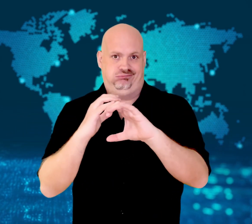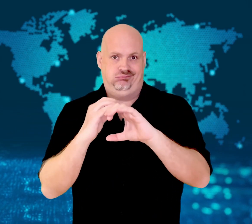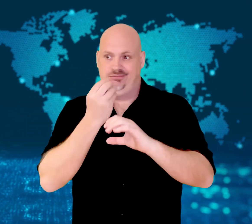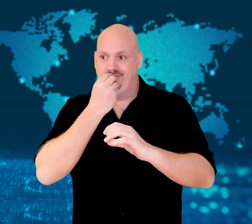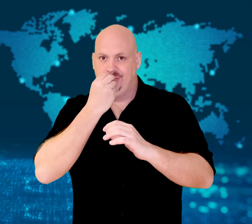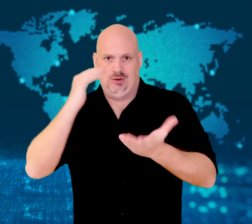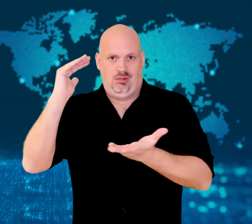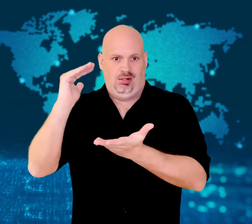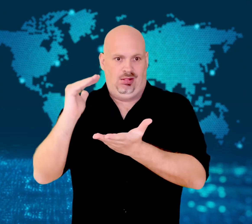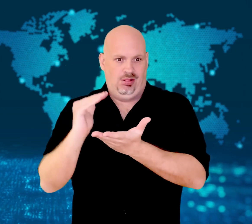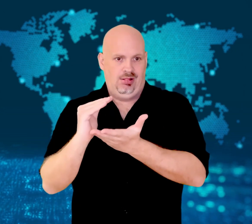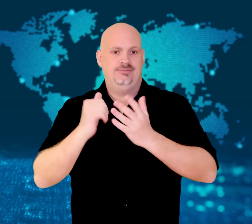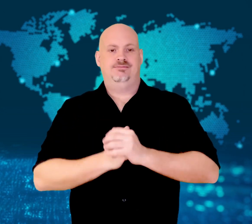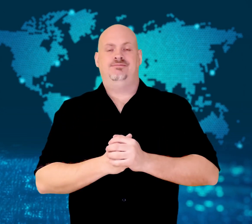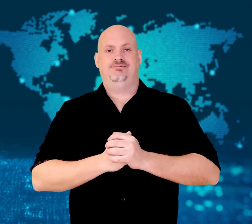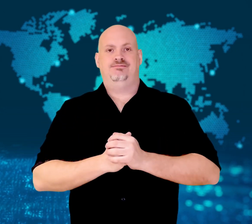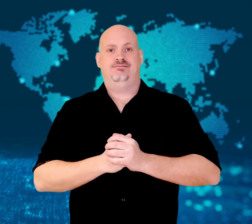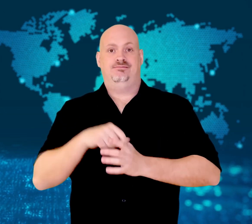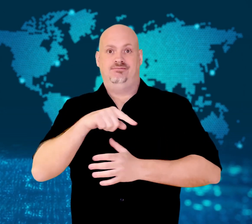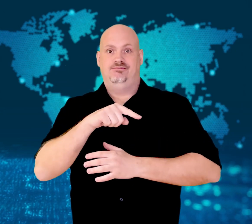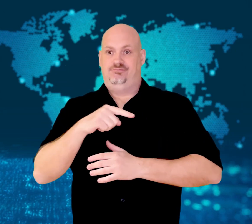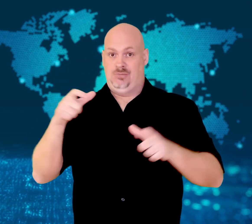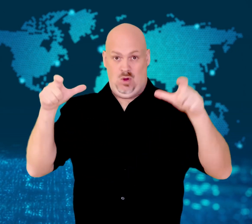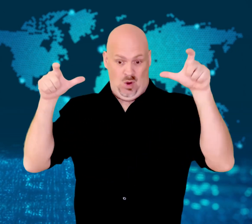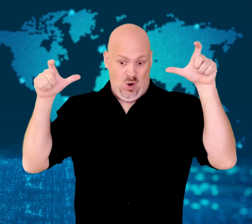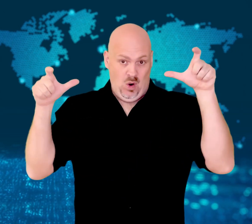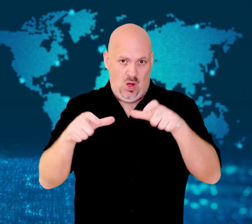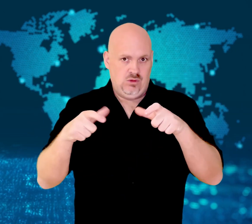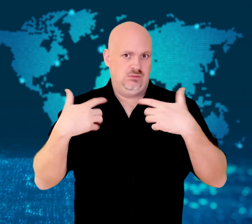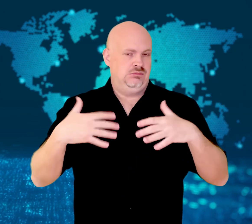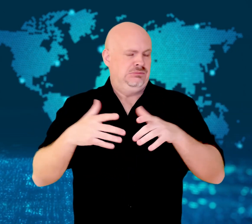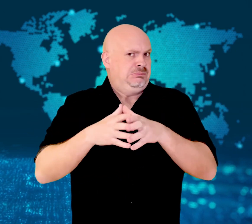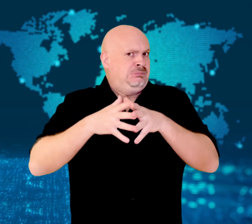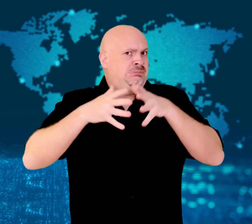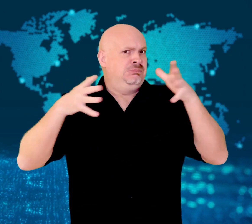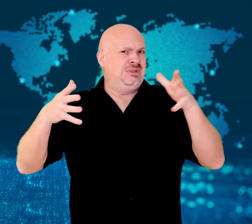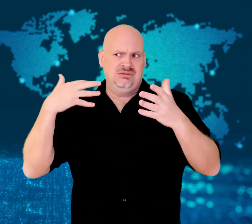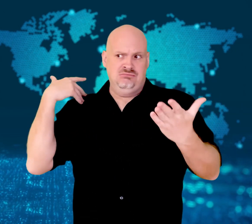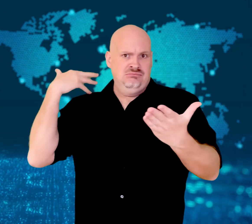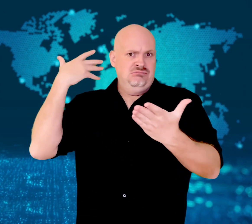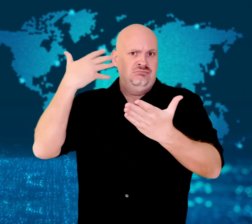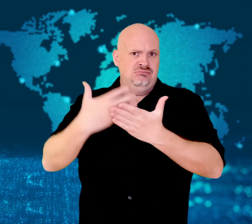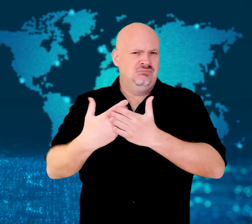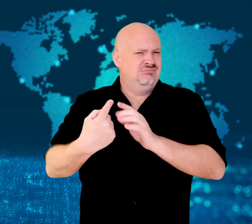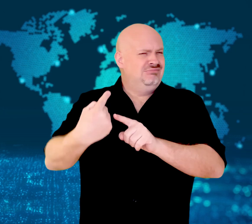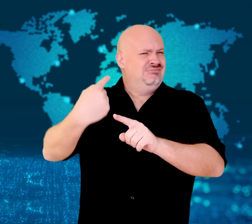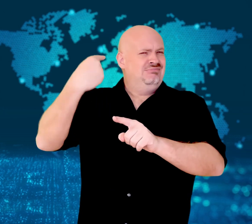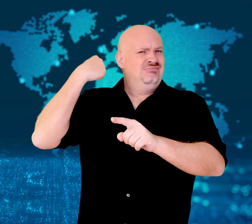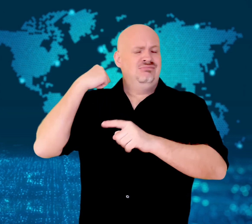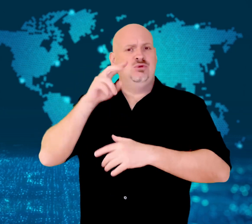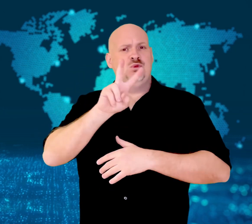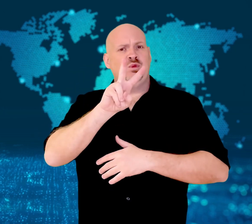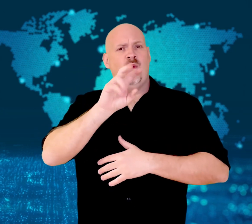Supplies in stores then ran low.